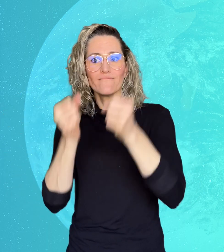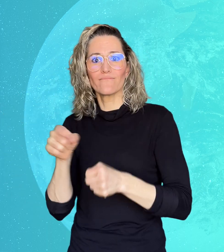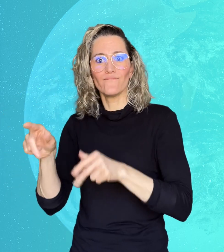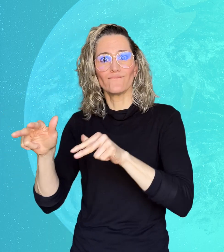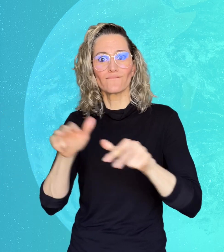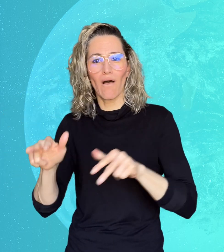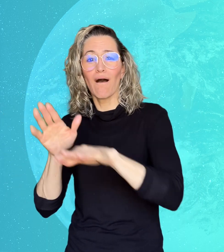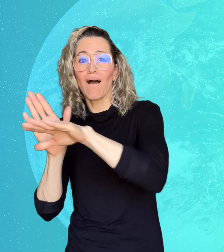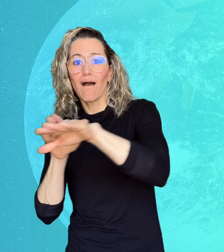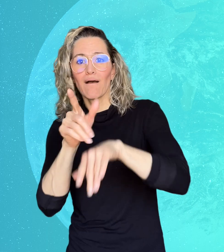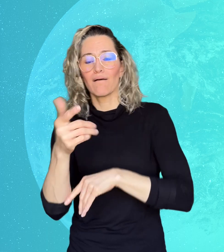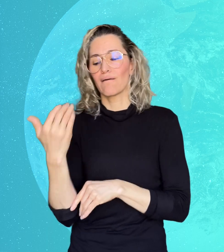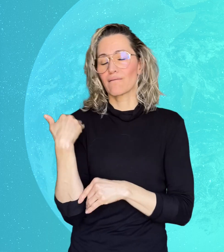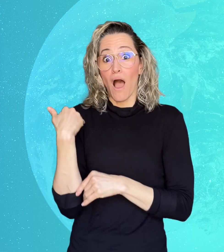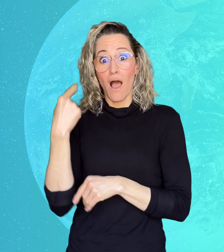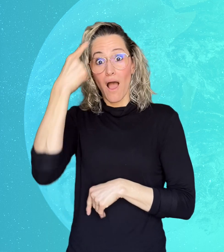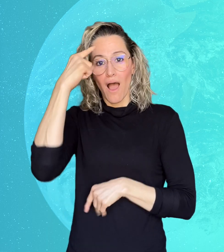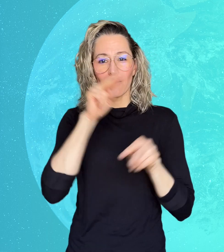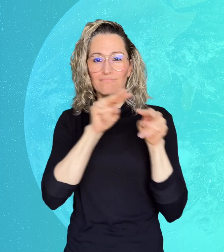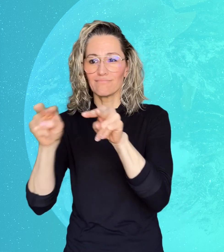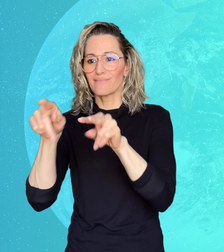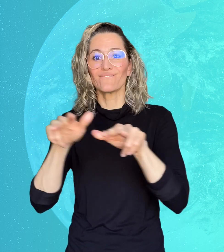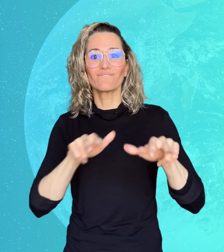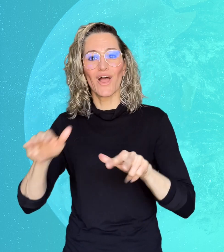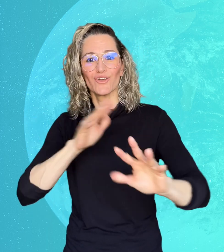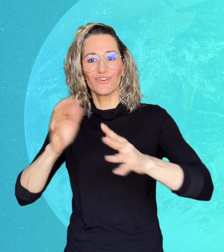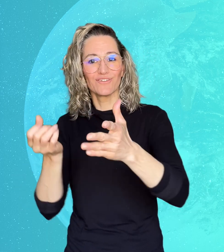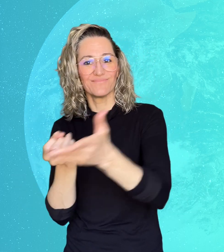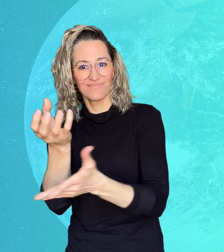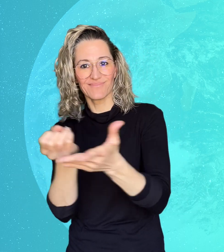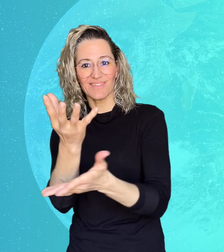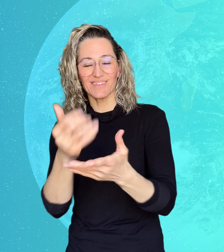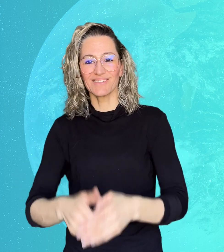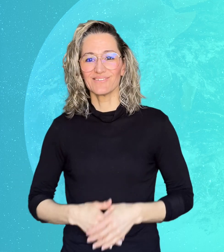so that you'll never miss a video!